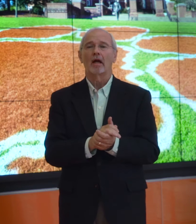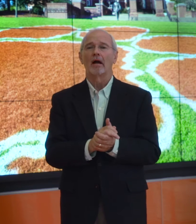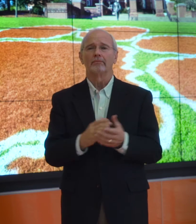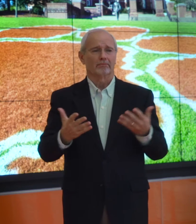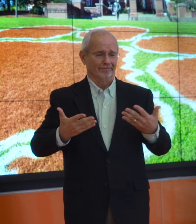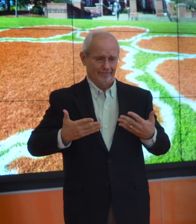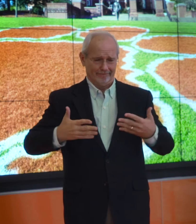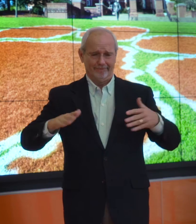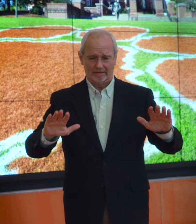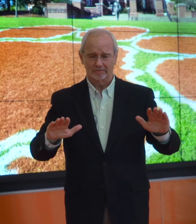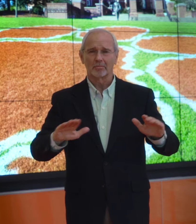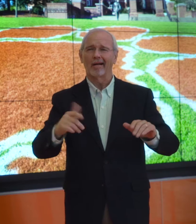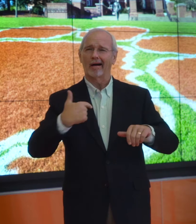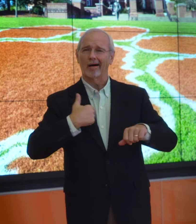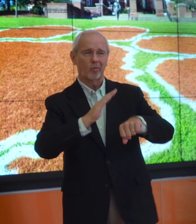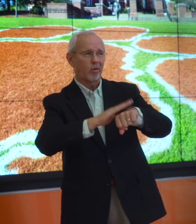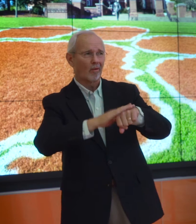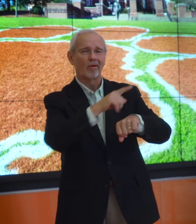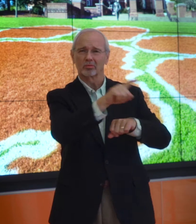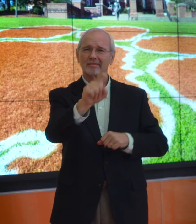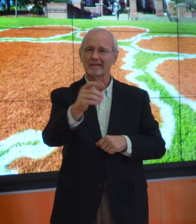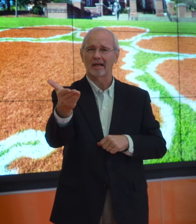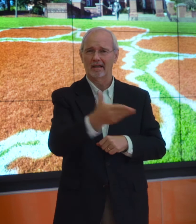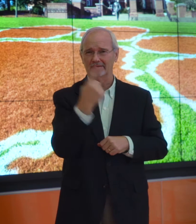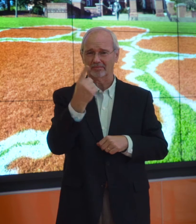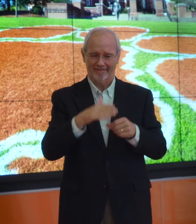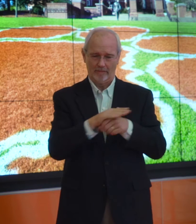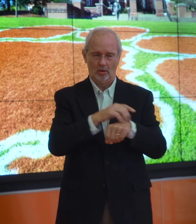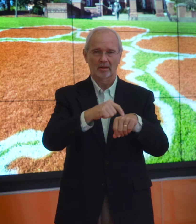I cautioned them to hire someone fulltime.